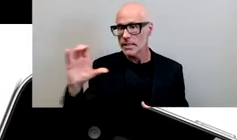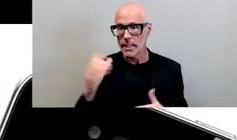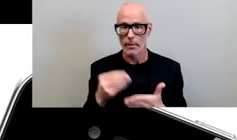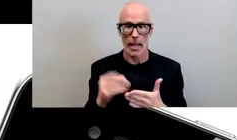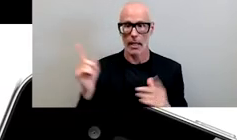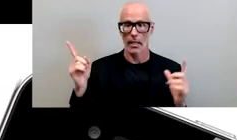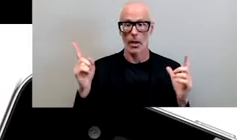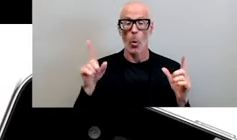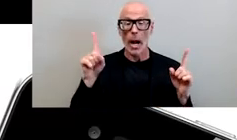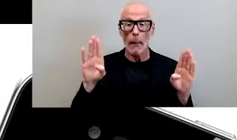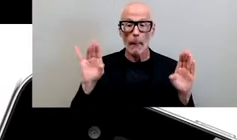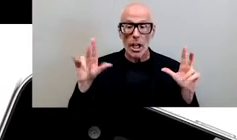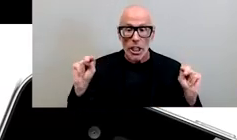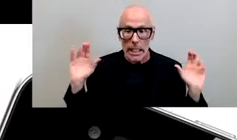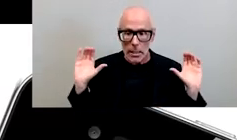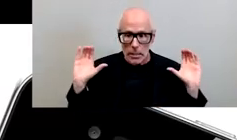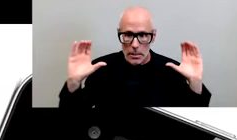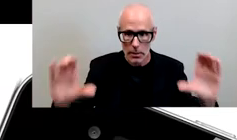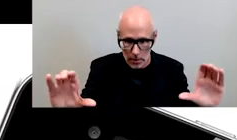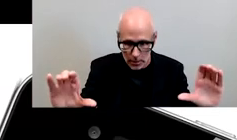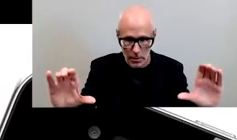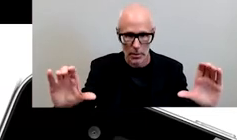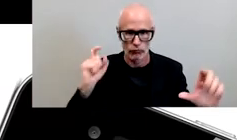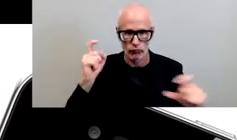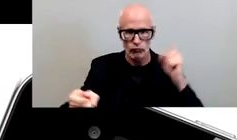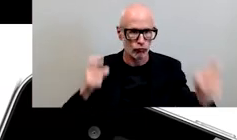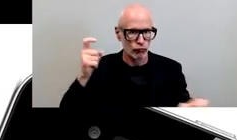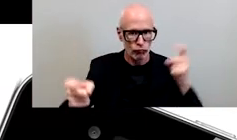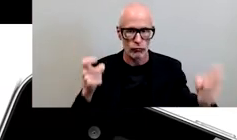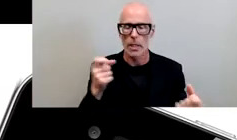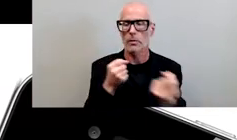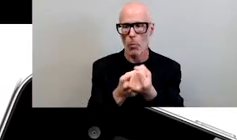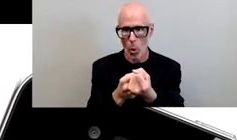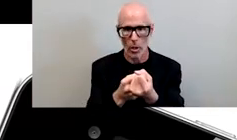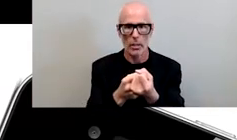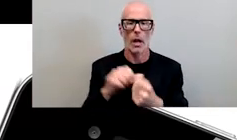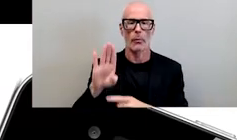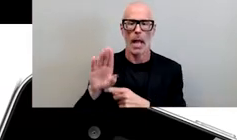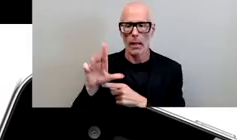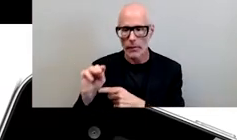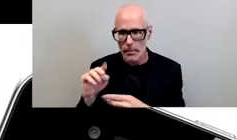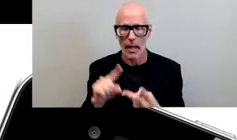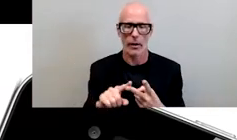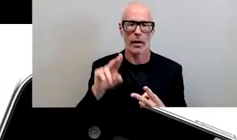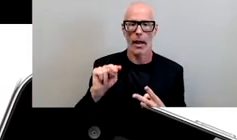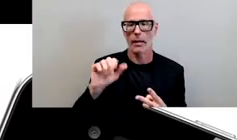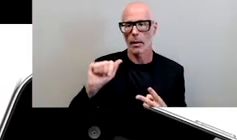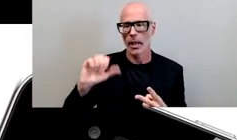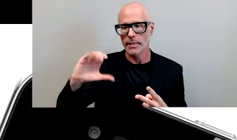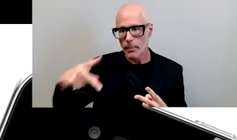a billion dollars to the table um in support of black lives matter the naacp urban league